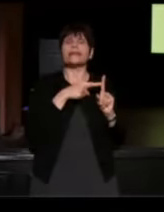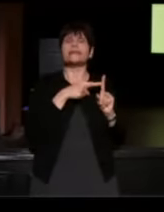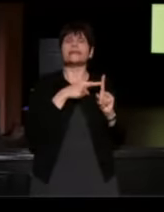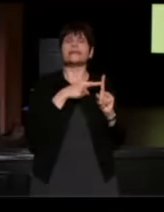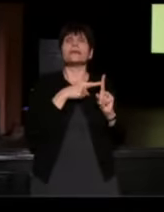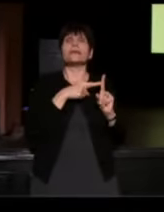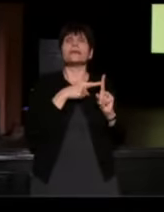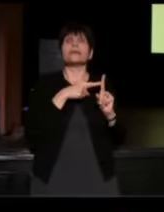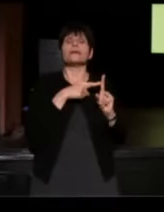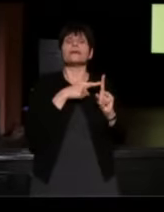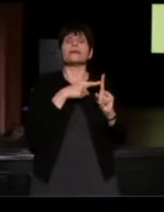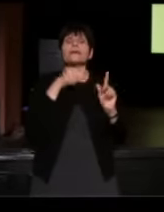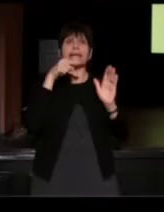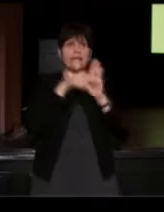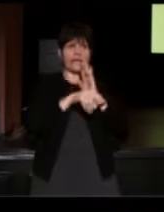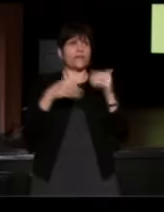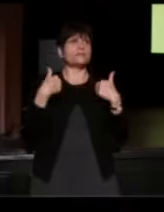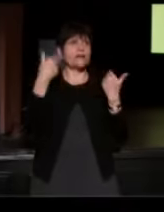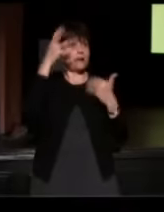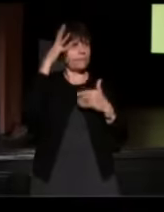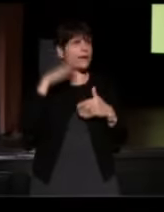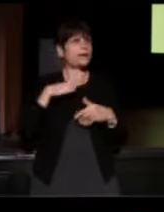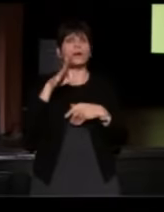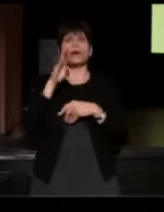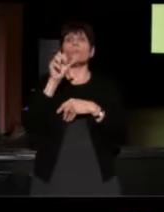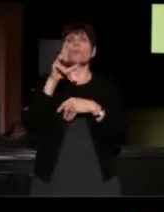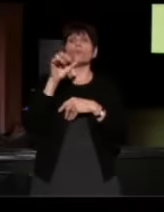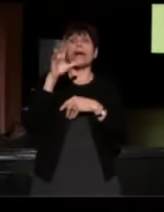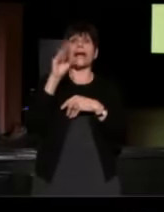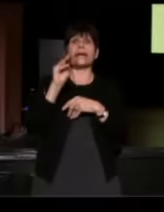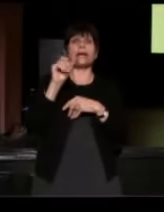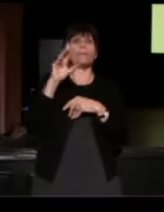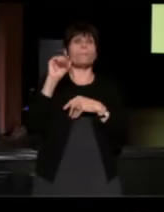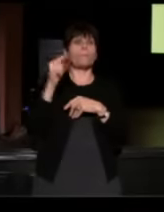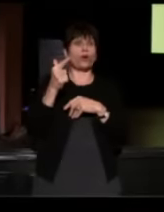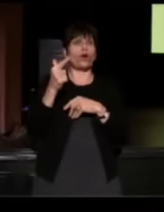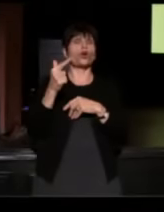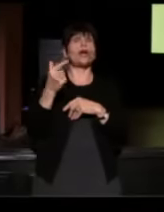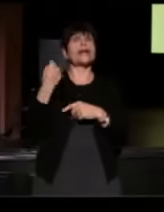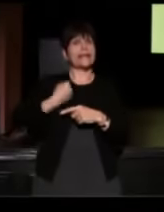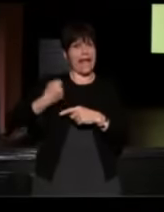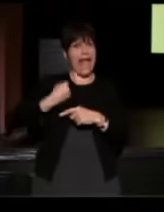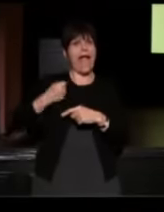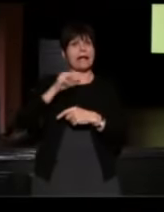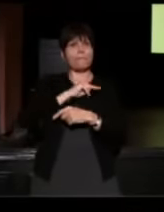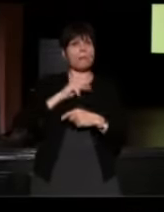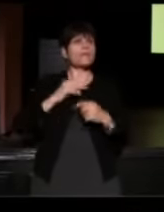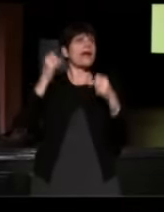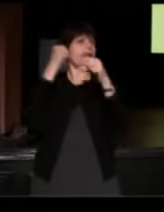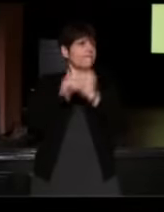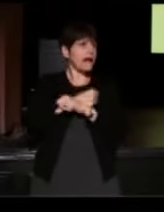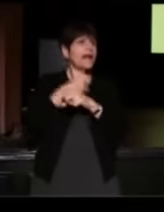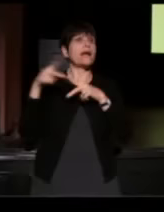killed a young man named [Loranian Berg]. He was a gang member, [Loranian Berg] was a gang member, they got in a fight at a party.